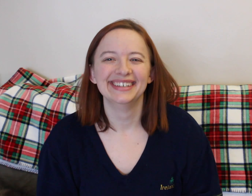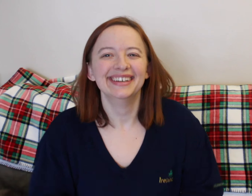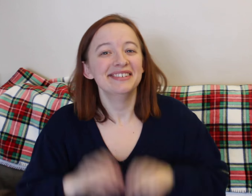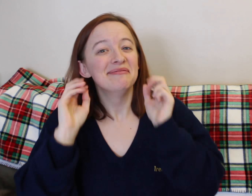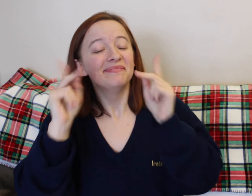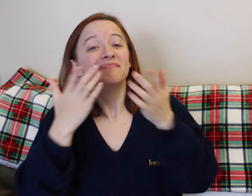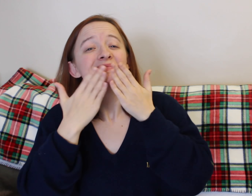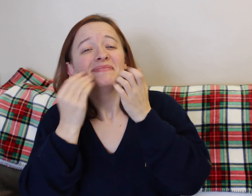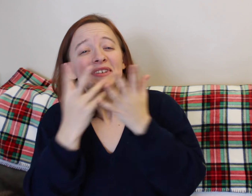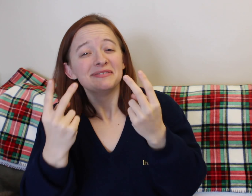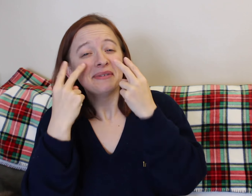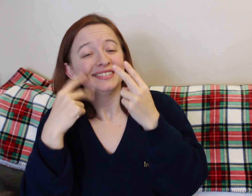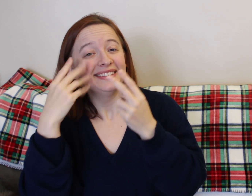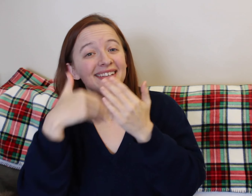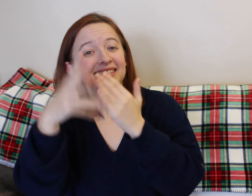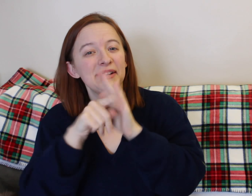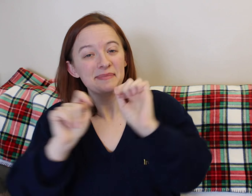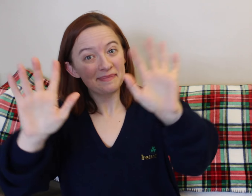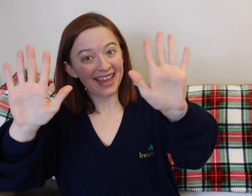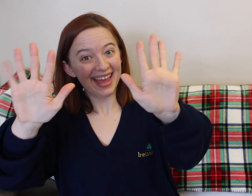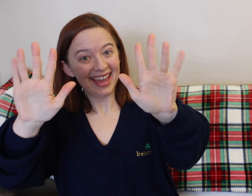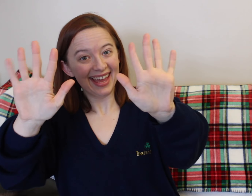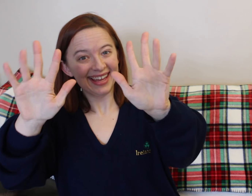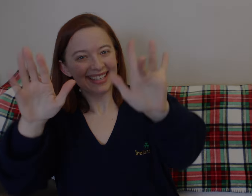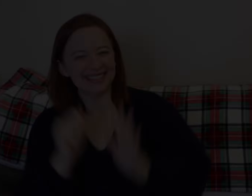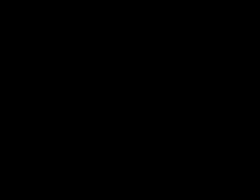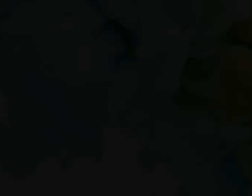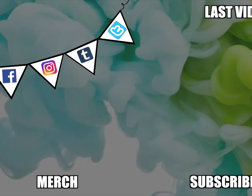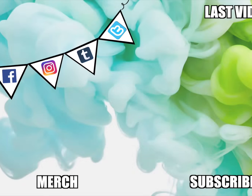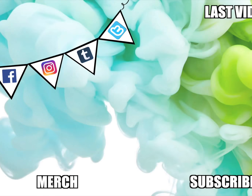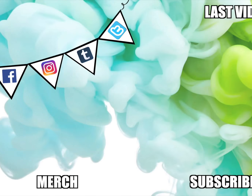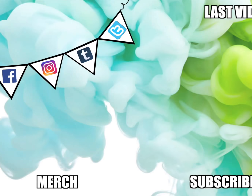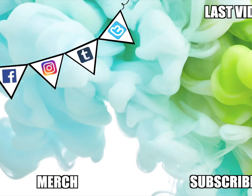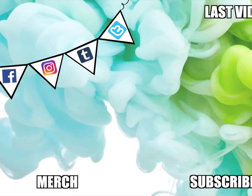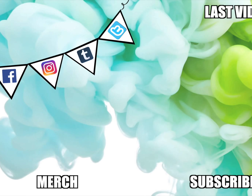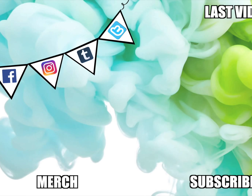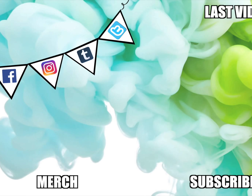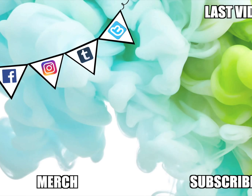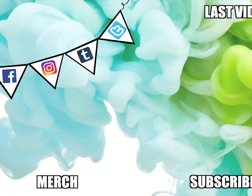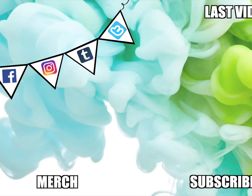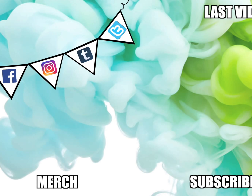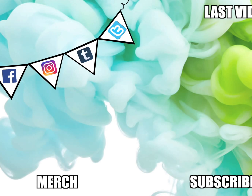We'll see the next time, if I'm pregnant again, hopefully later. We'll see if I pack the same things.